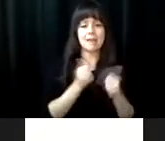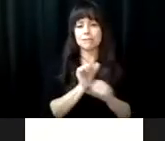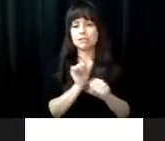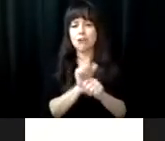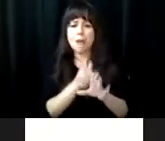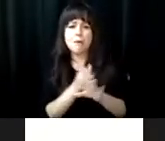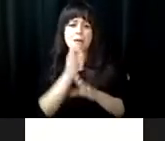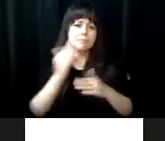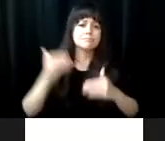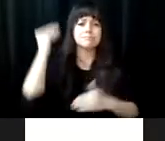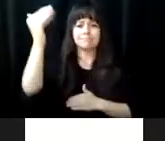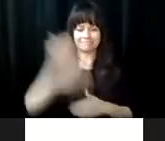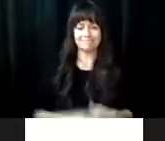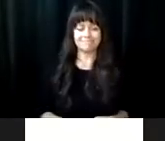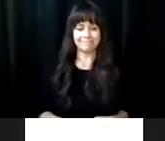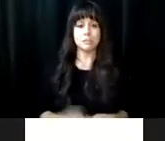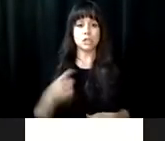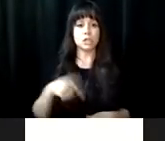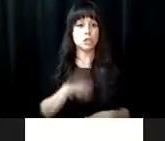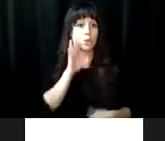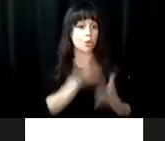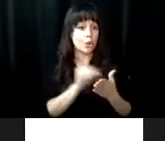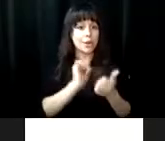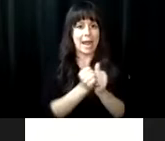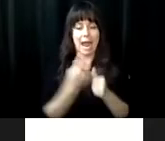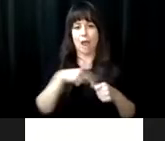thrive at school, on the job, and in their communities? You will hear